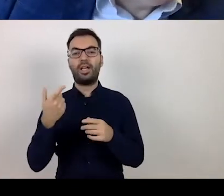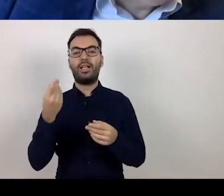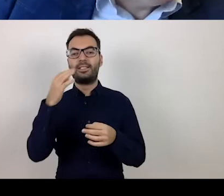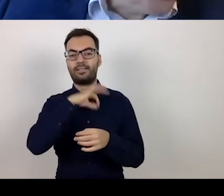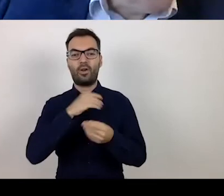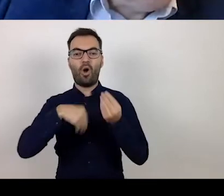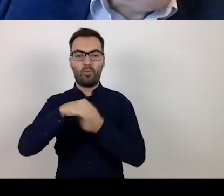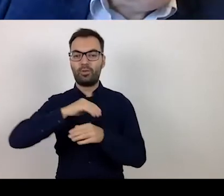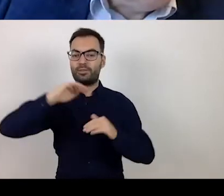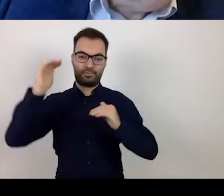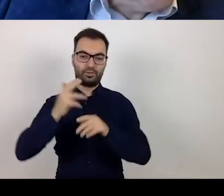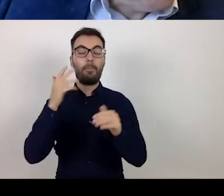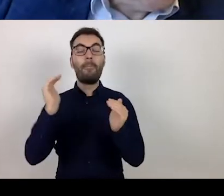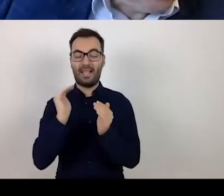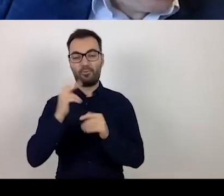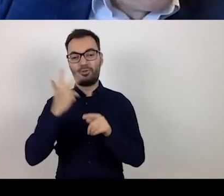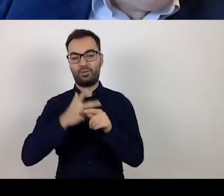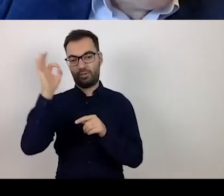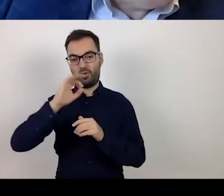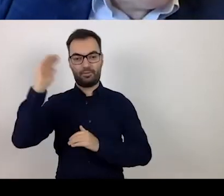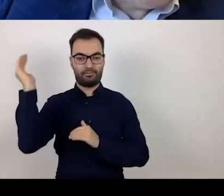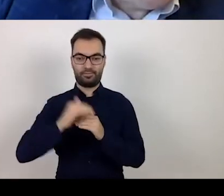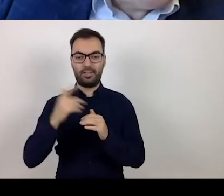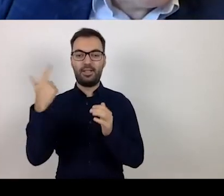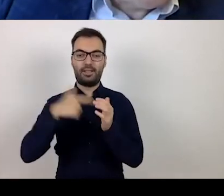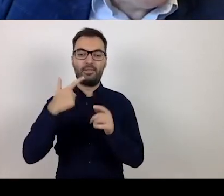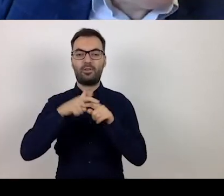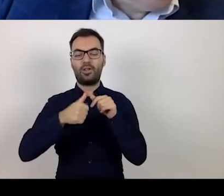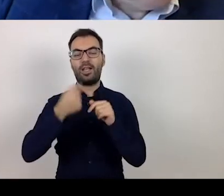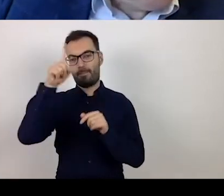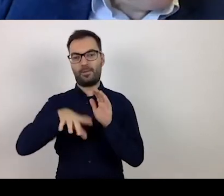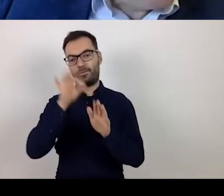during a period of any single month in 2020, from March onwards.